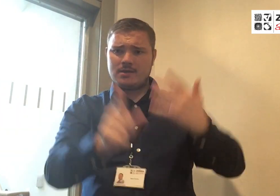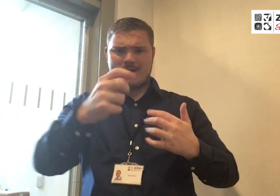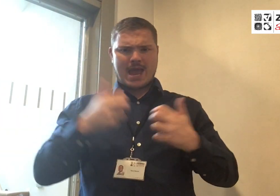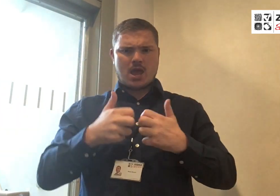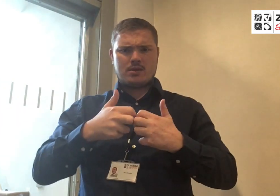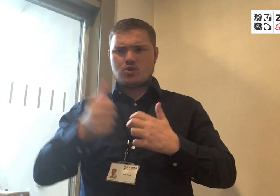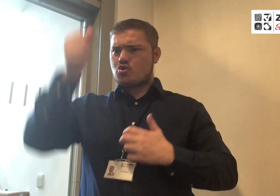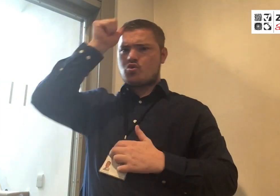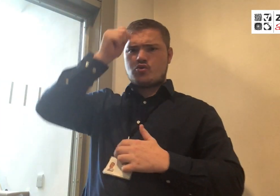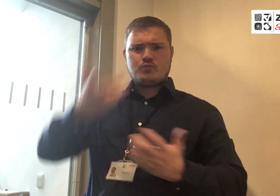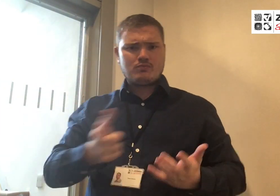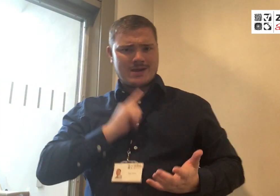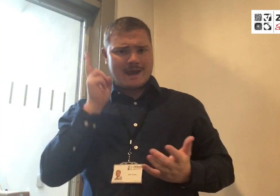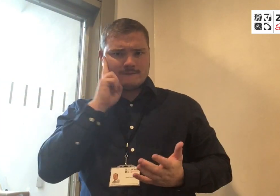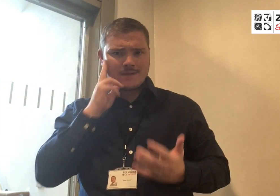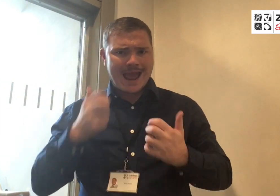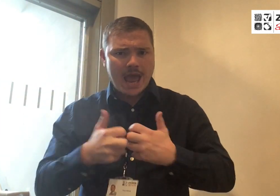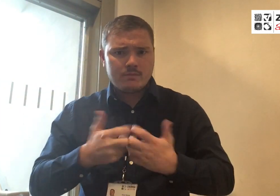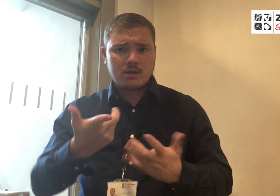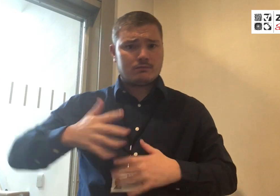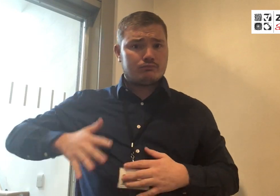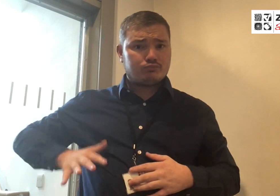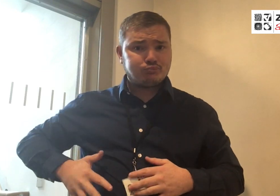They will discuss the types of equipment that are available to alert deaf people